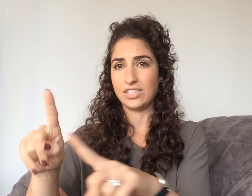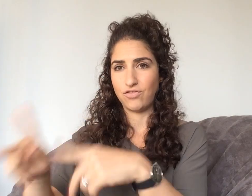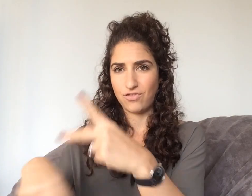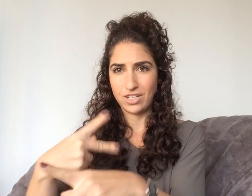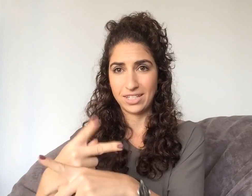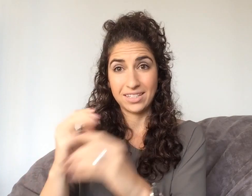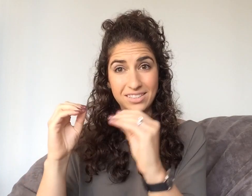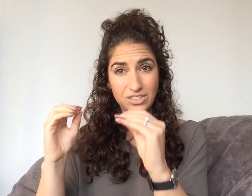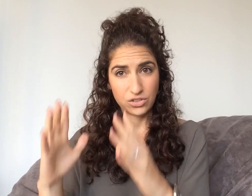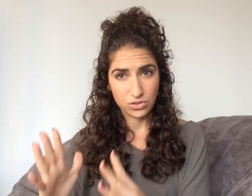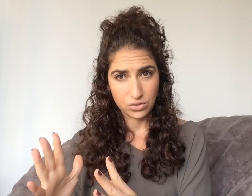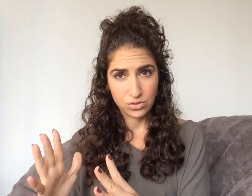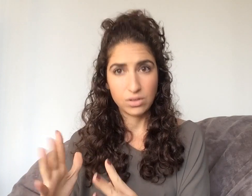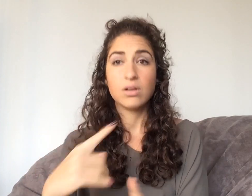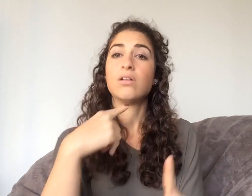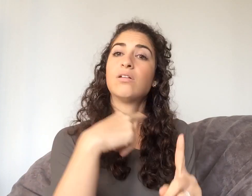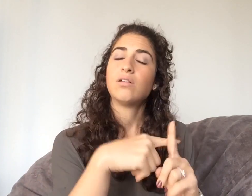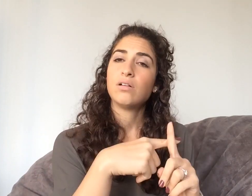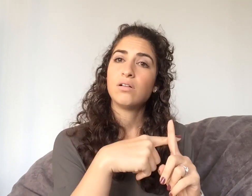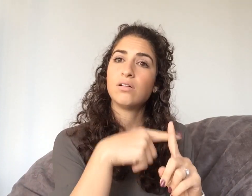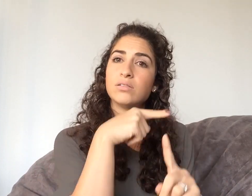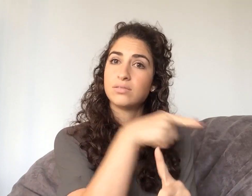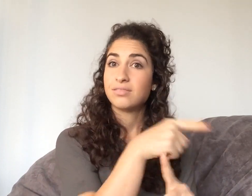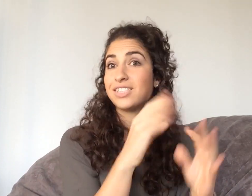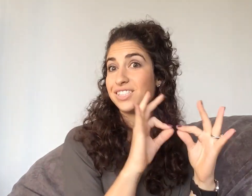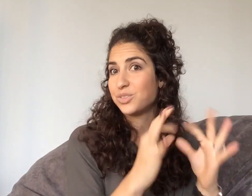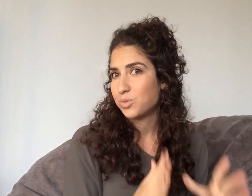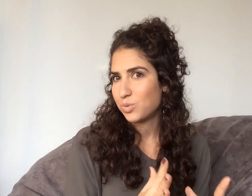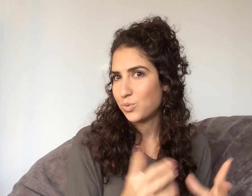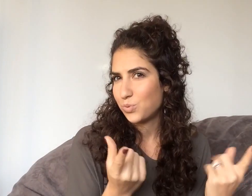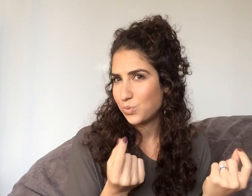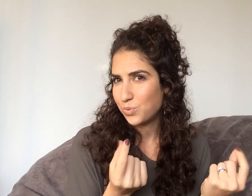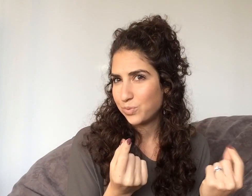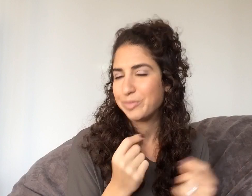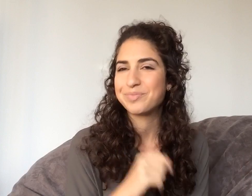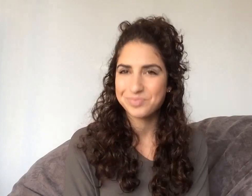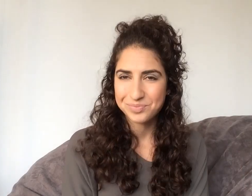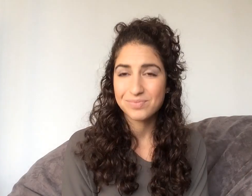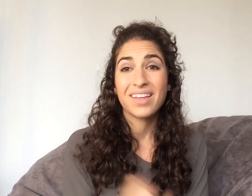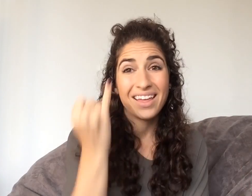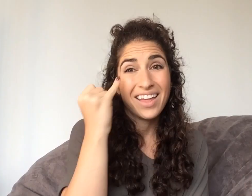up to understand the different kinds of teachers plus what interpreters do.